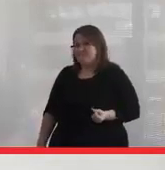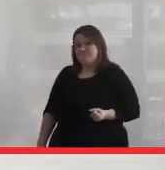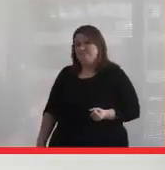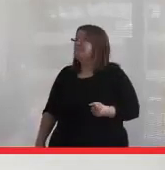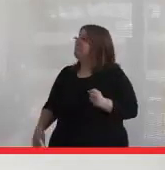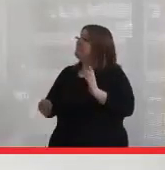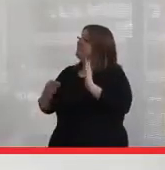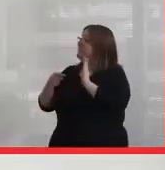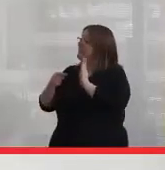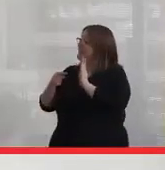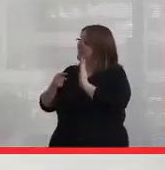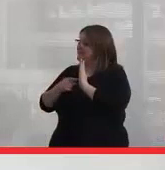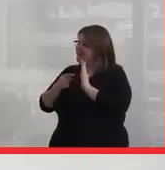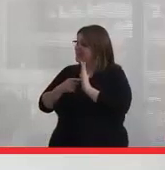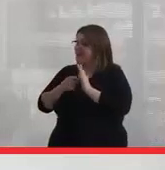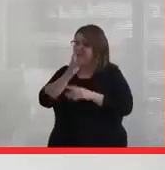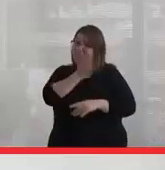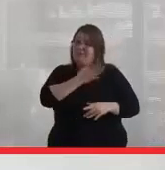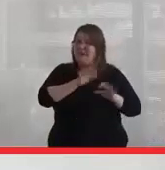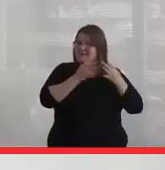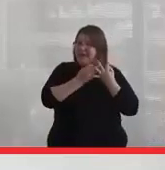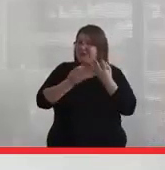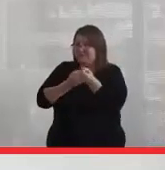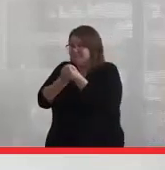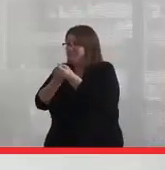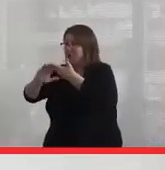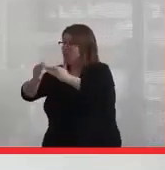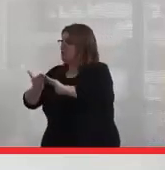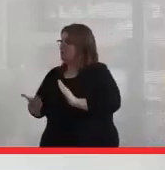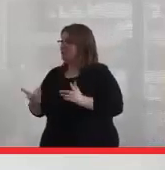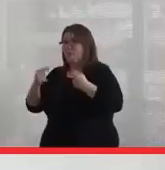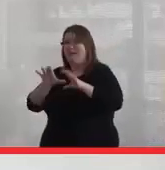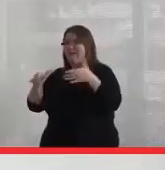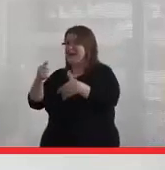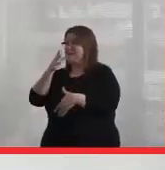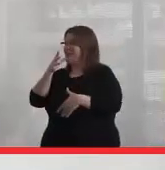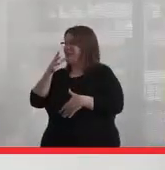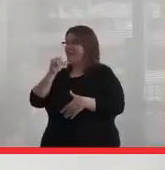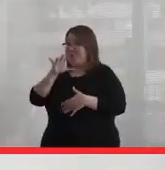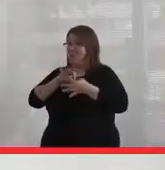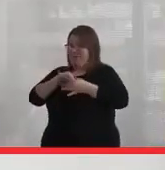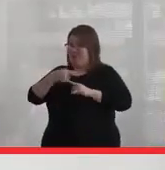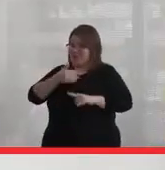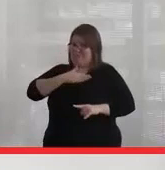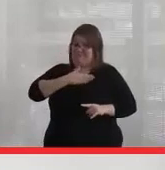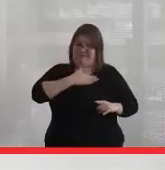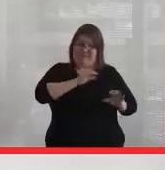sometimes at the expense of my family. Because when you become a clan mother, you don't belong to yourself anymore,